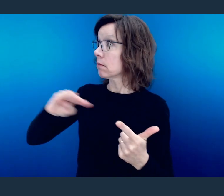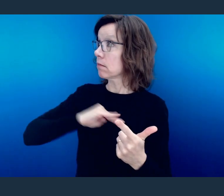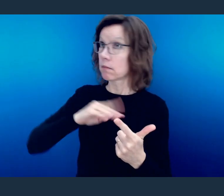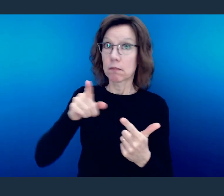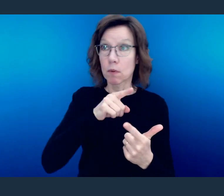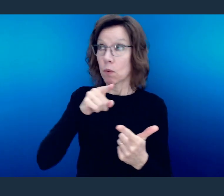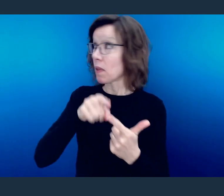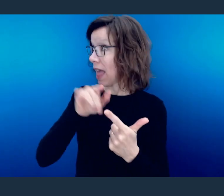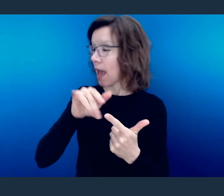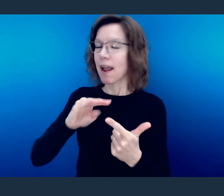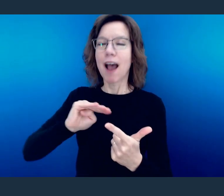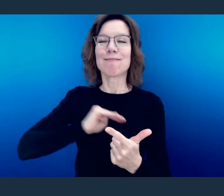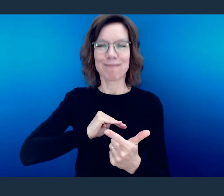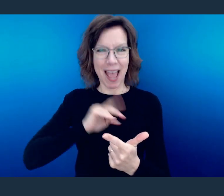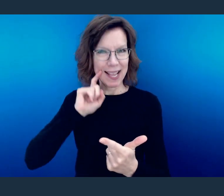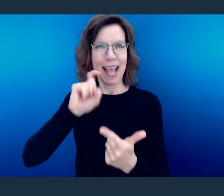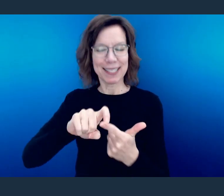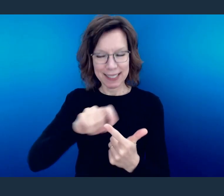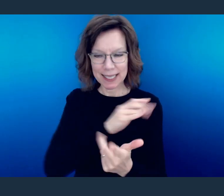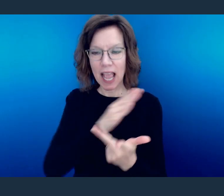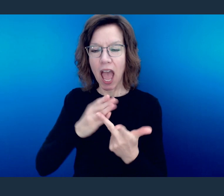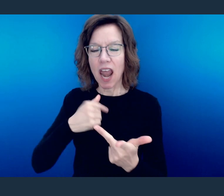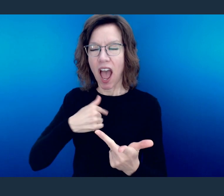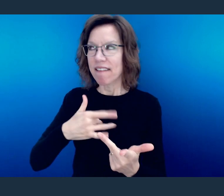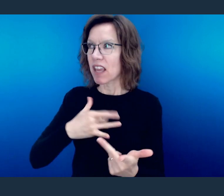that you will be complete.